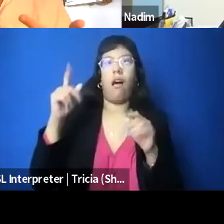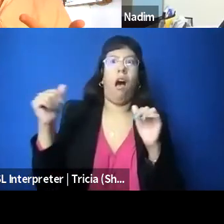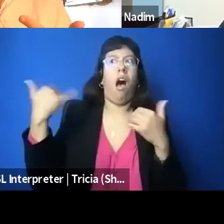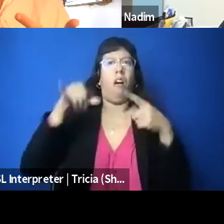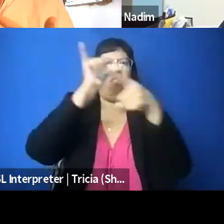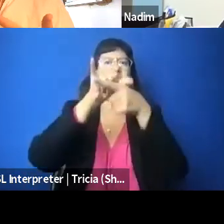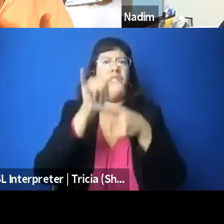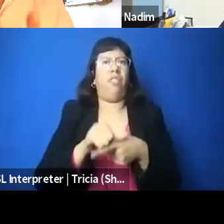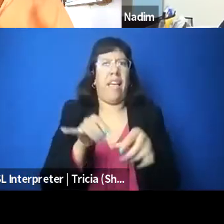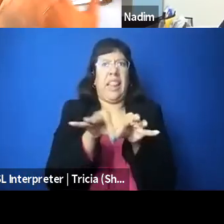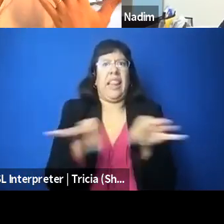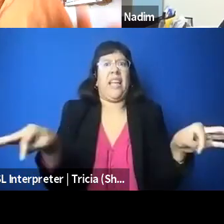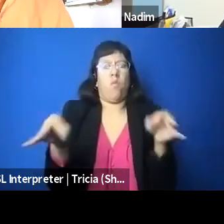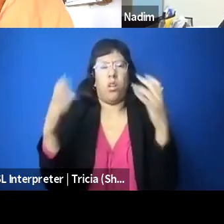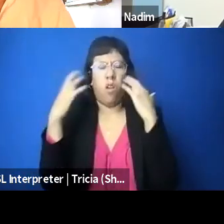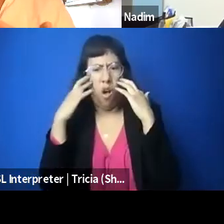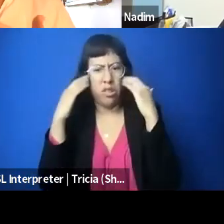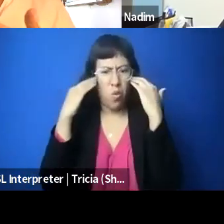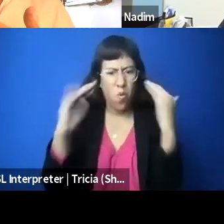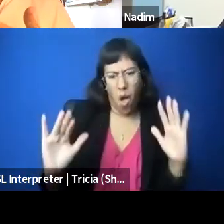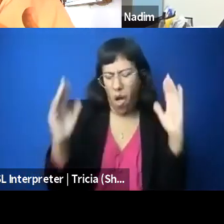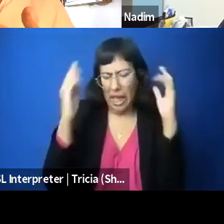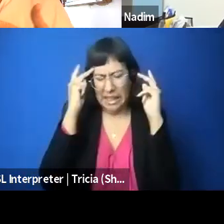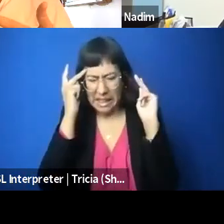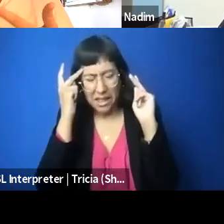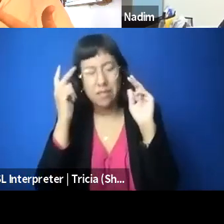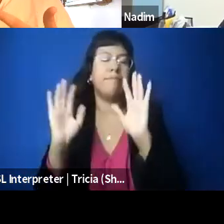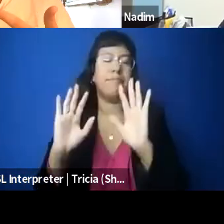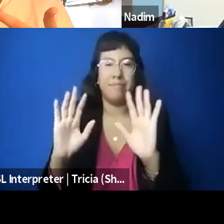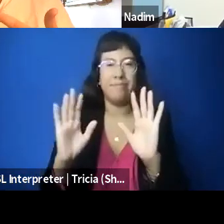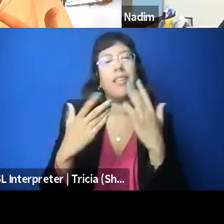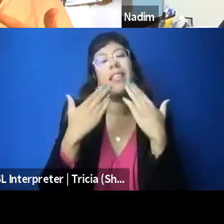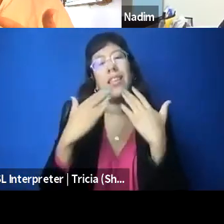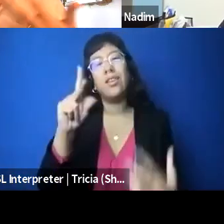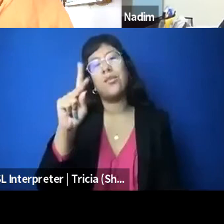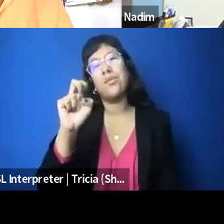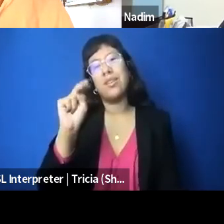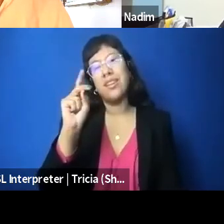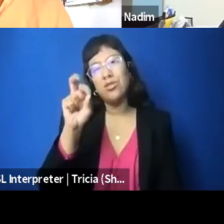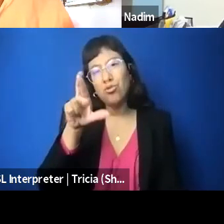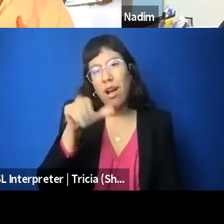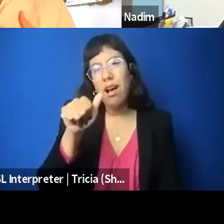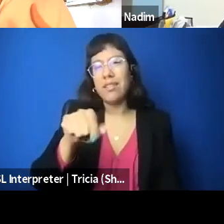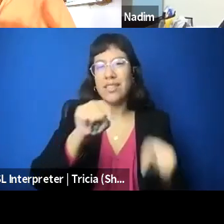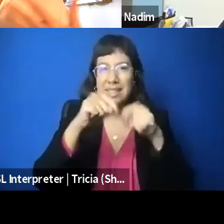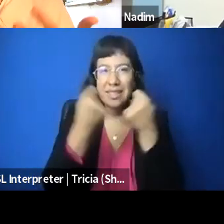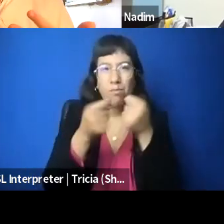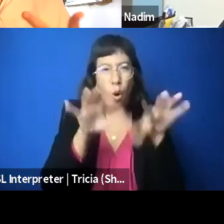and out there, so really big thanks to Kendra and the whole team for hosting this event. It's rare, like for what,